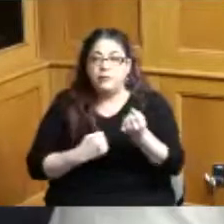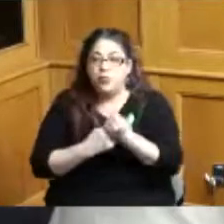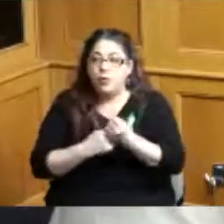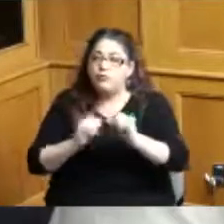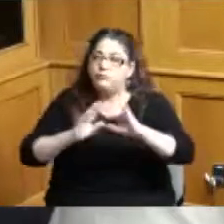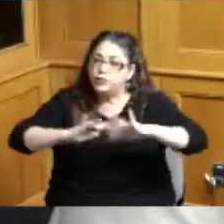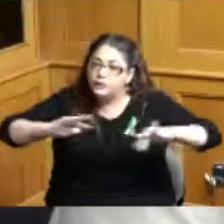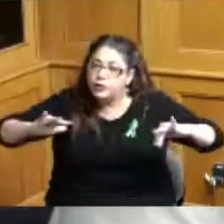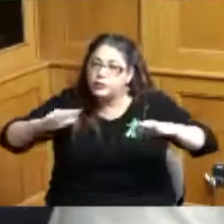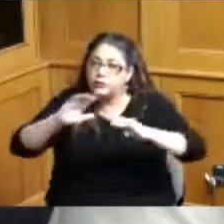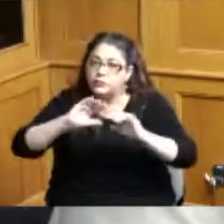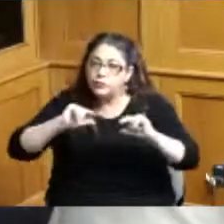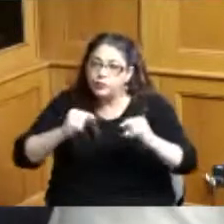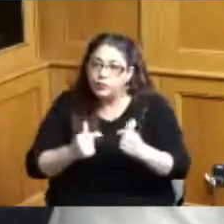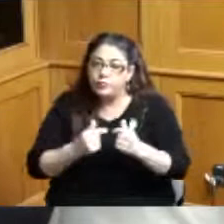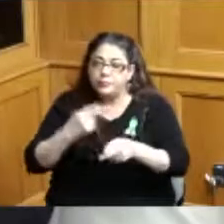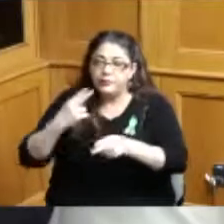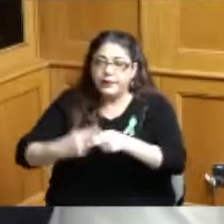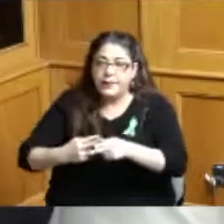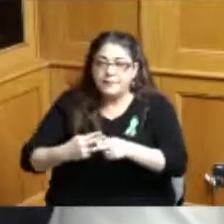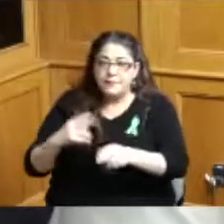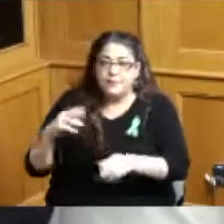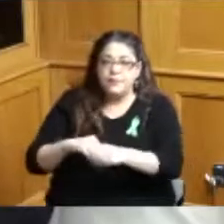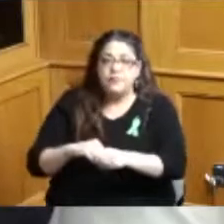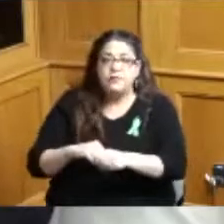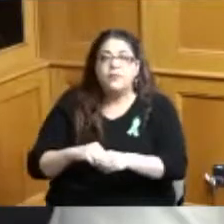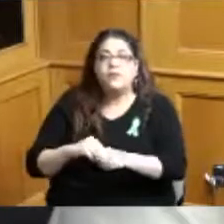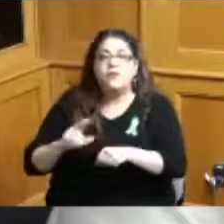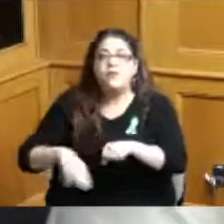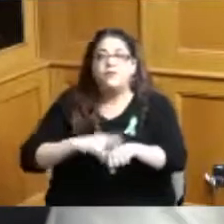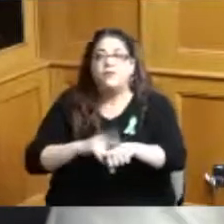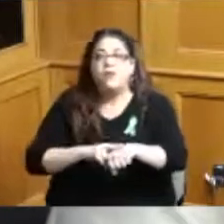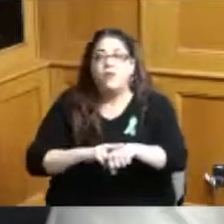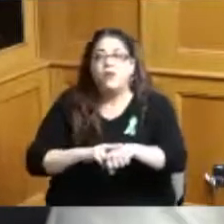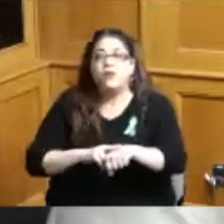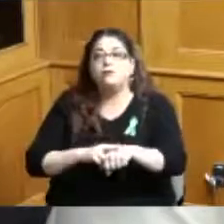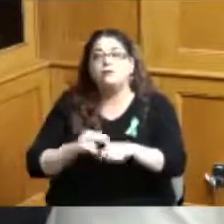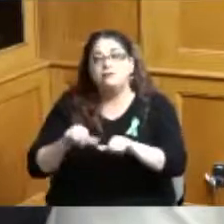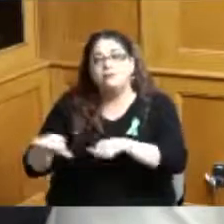that we put on we've included of course there was some standards that we had to go by but I think we